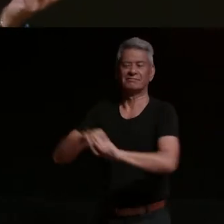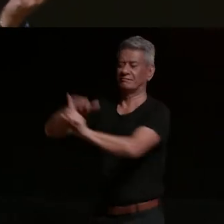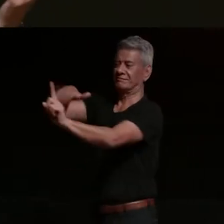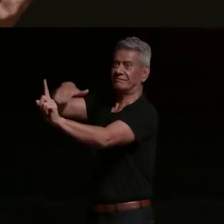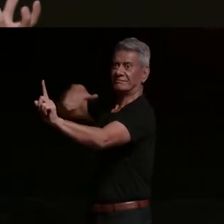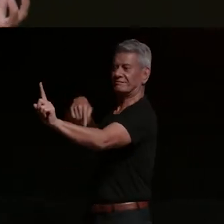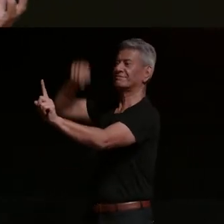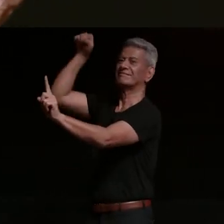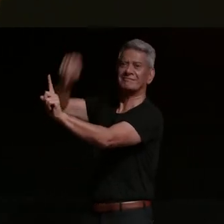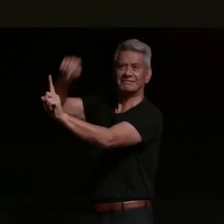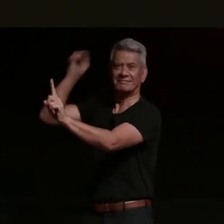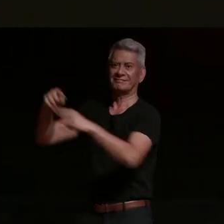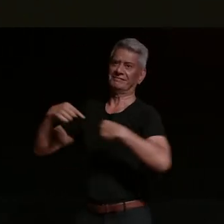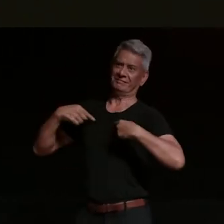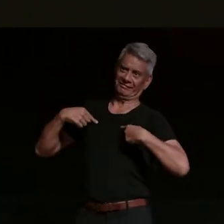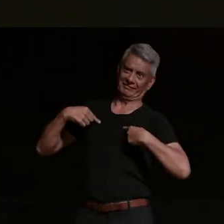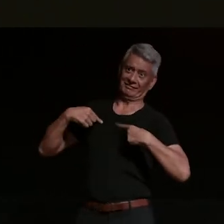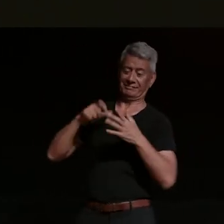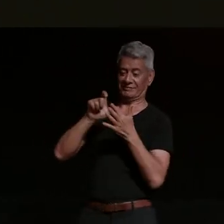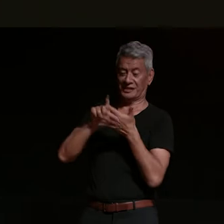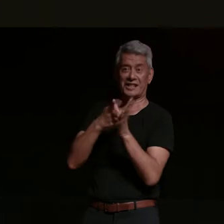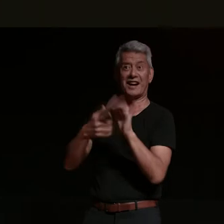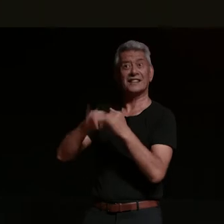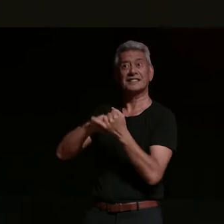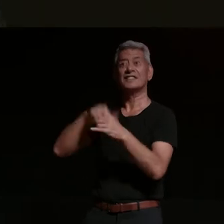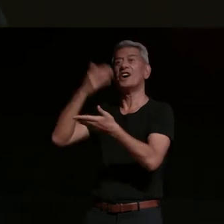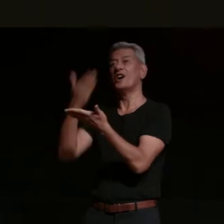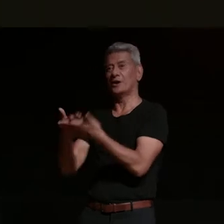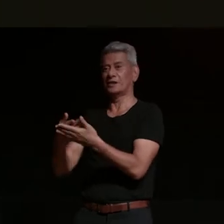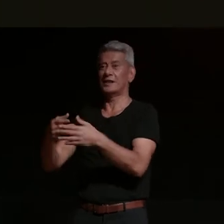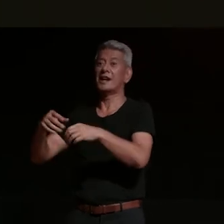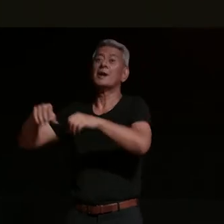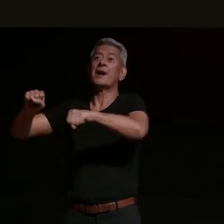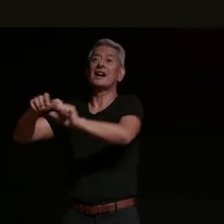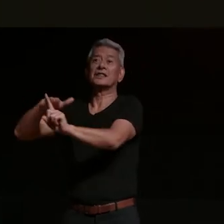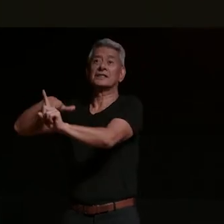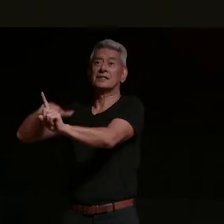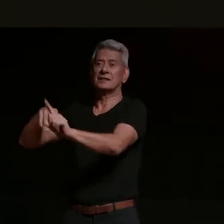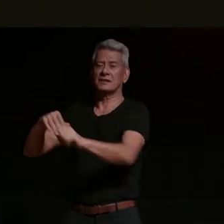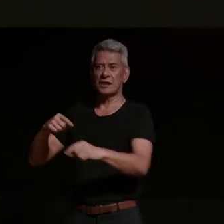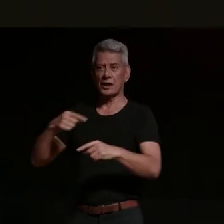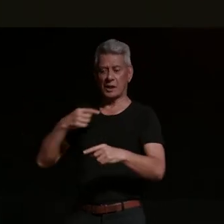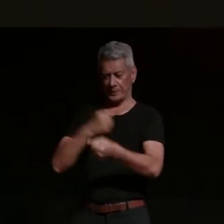team um we are so iconic in the sonic gay and lesbian world that we were so